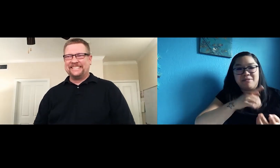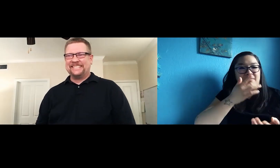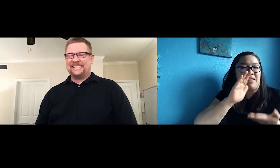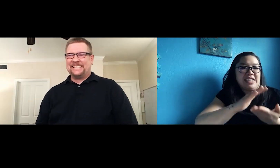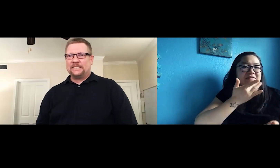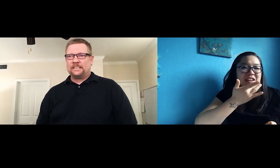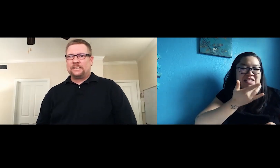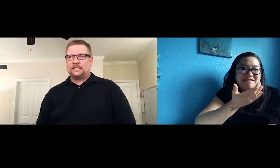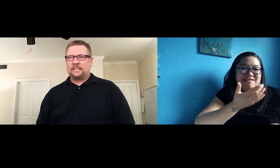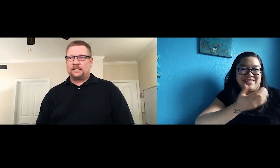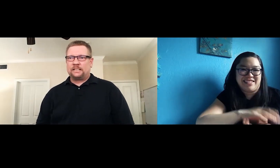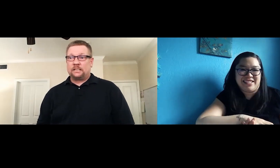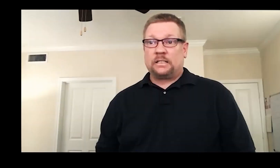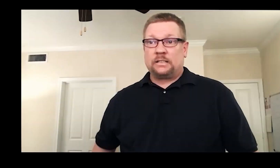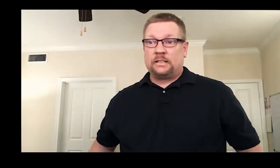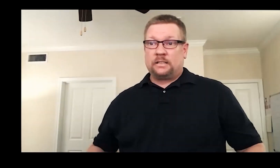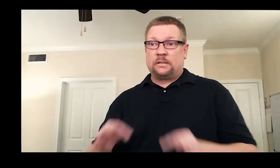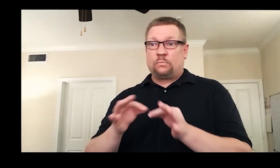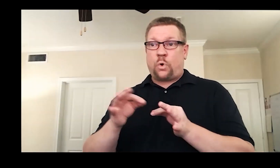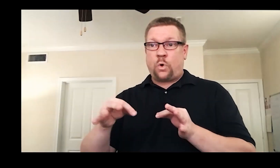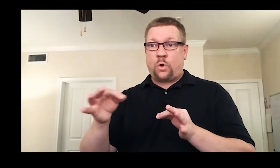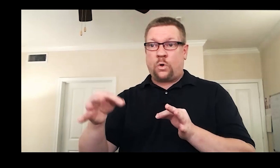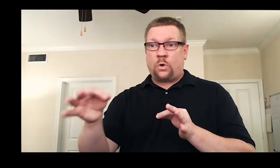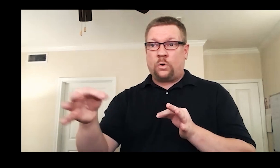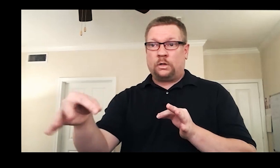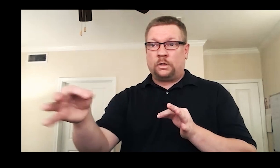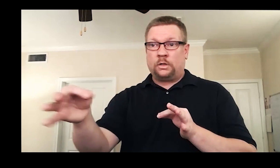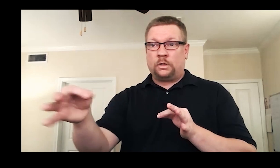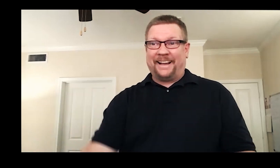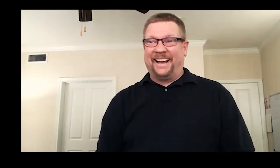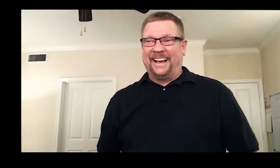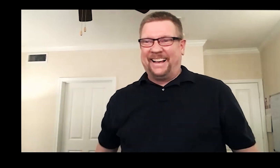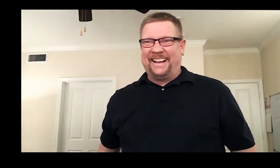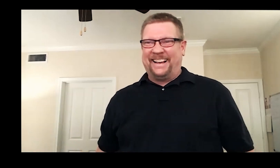Least favorite? Put off.